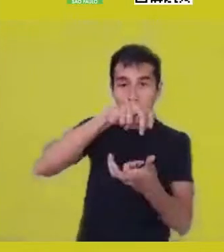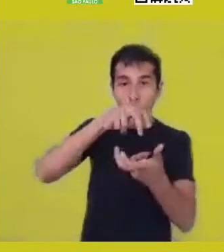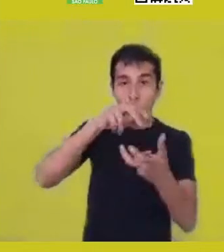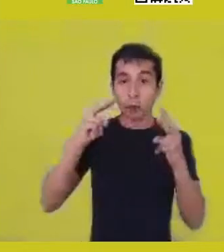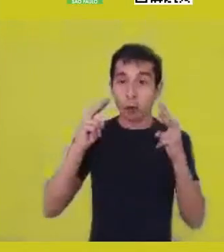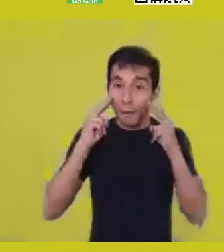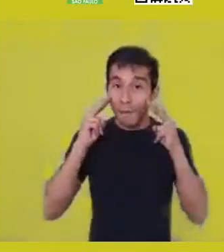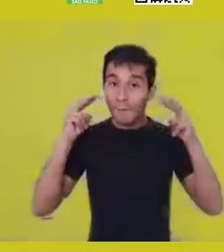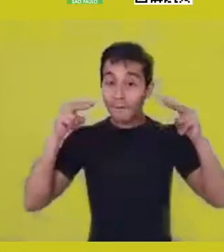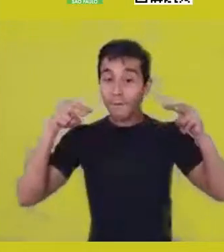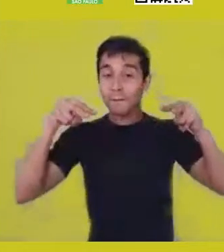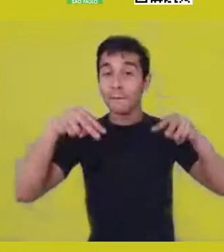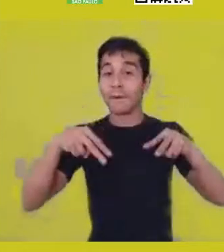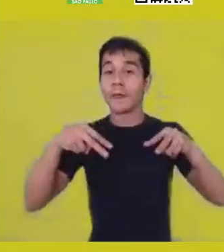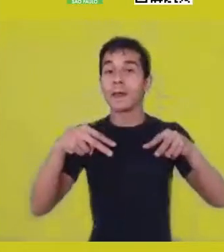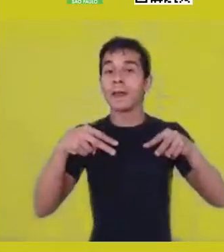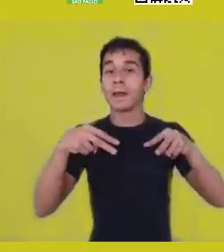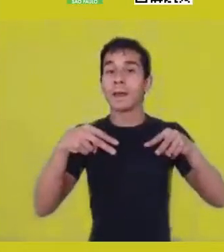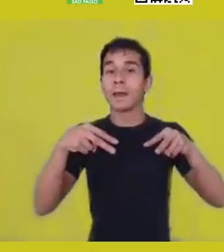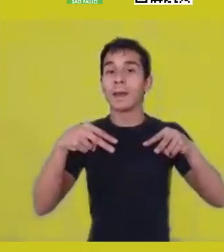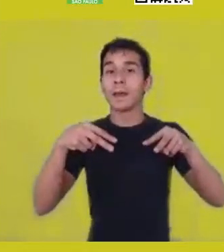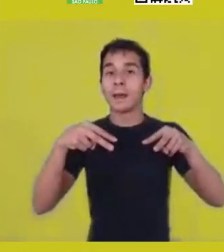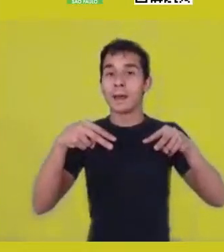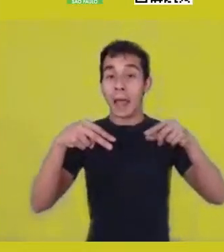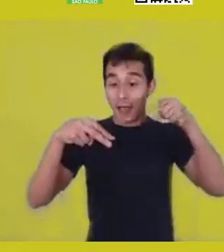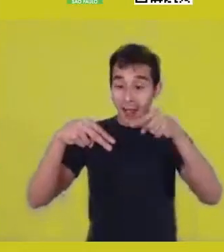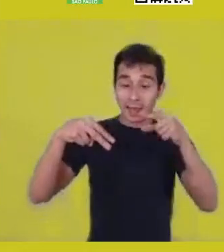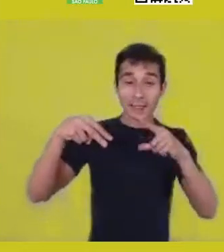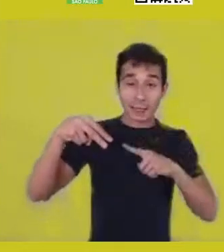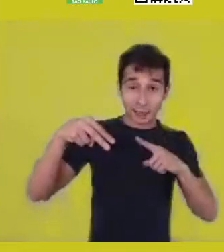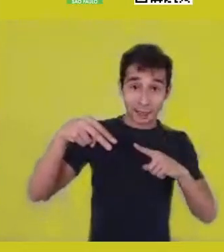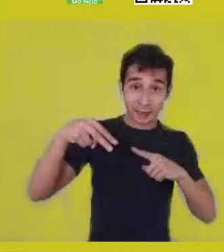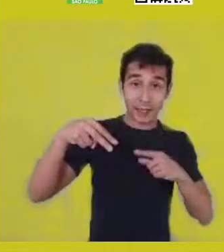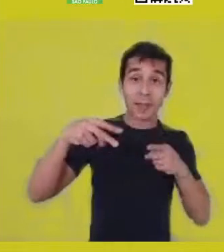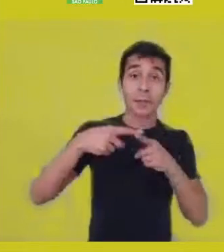that only exists if it’s linked to nature.